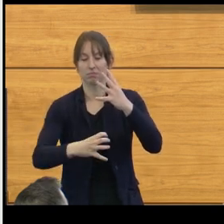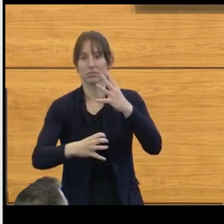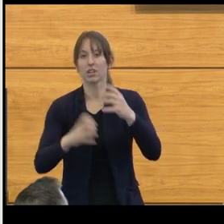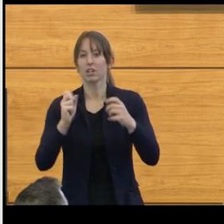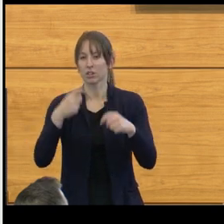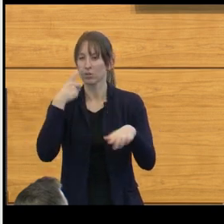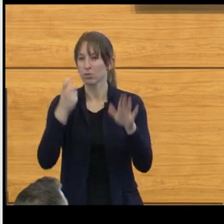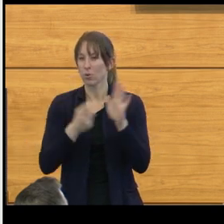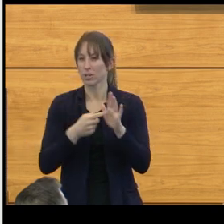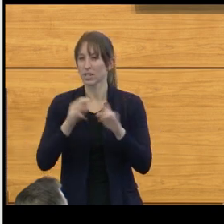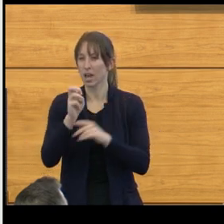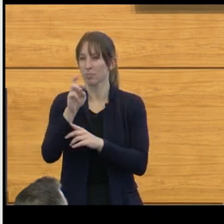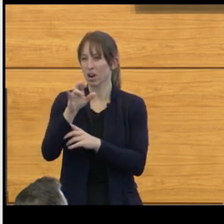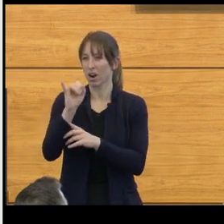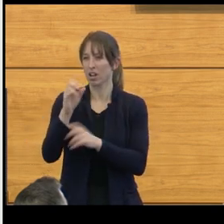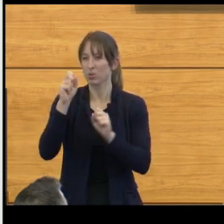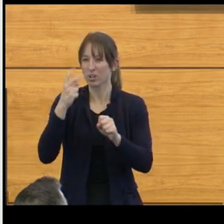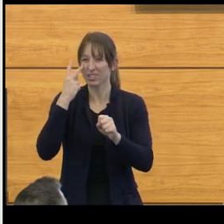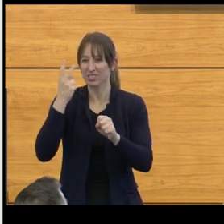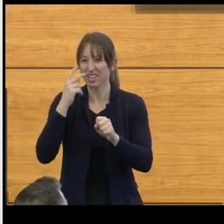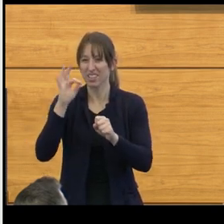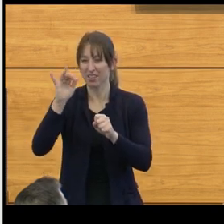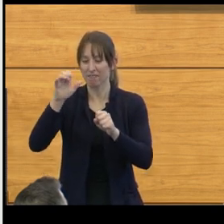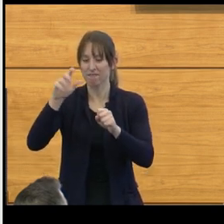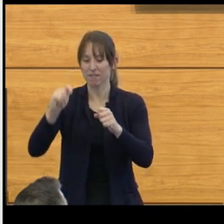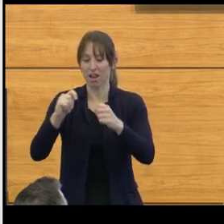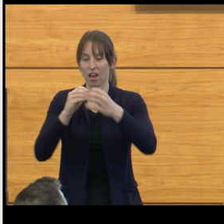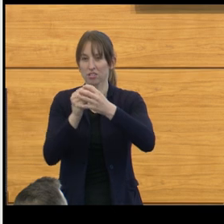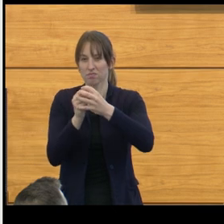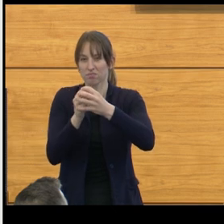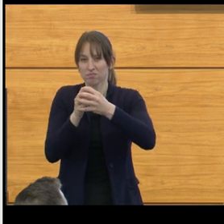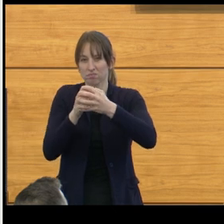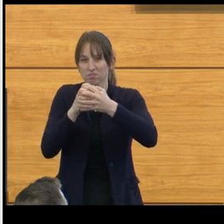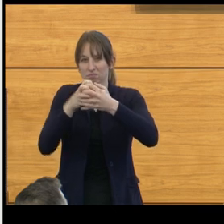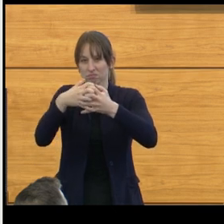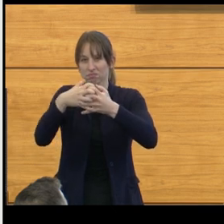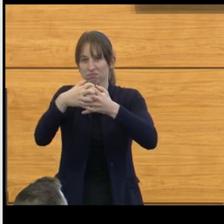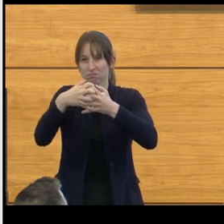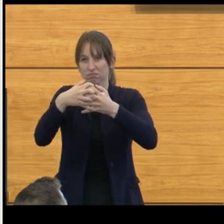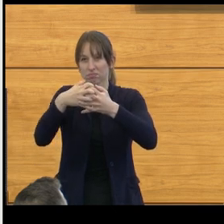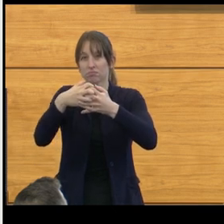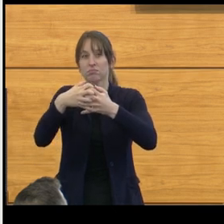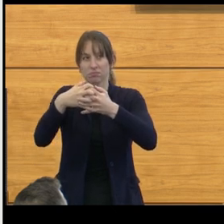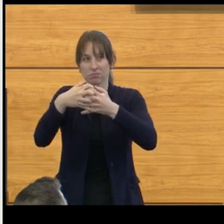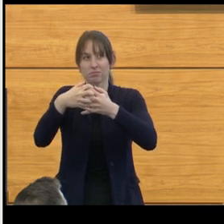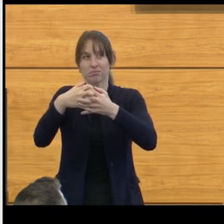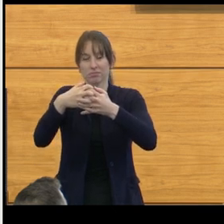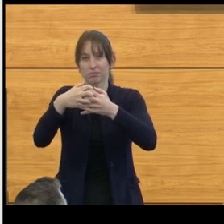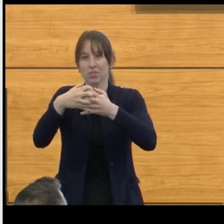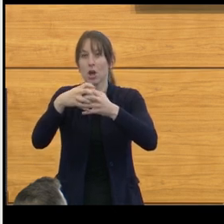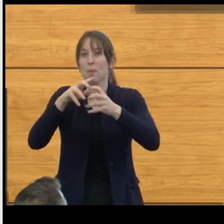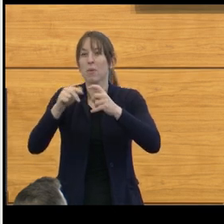the fat infiltrating through an area of opening of fascia, but it's closed over with skin.